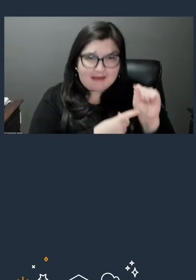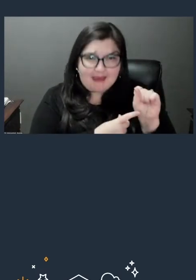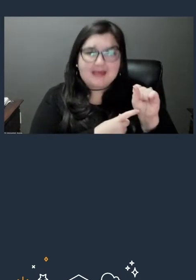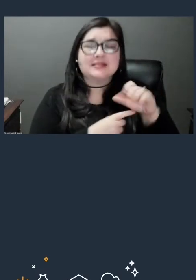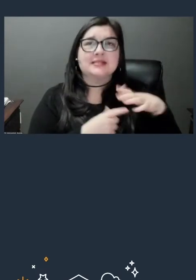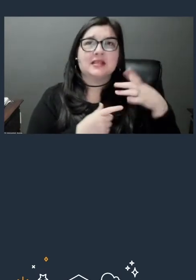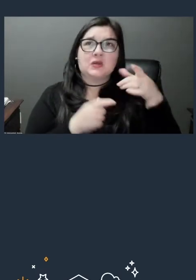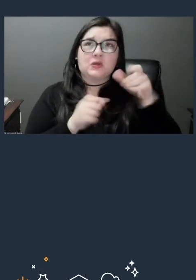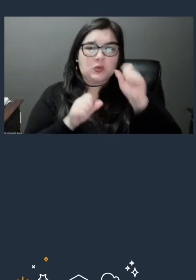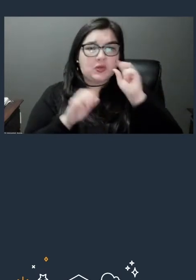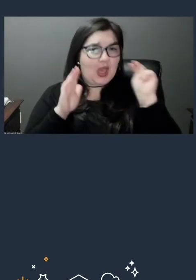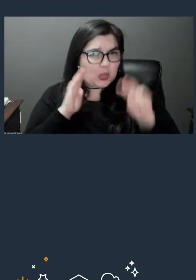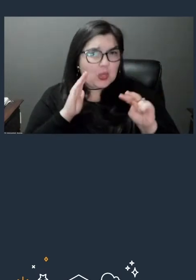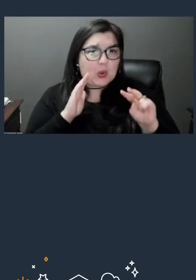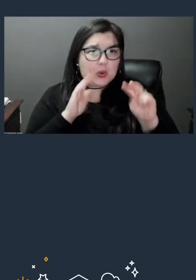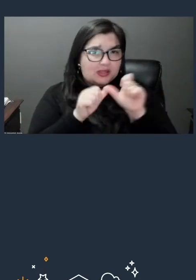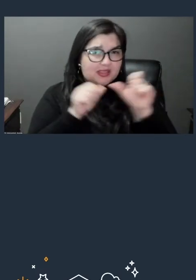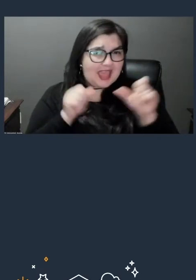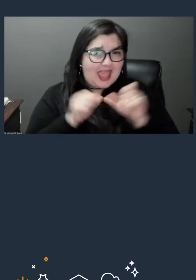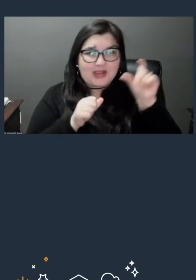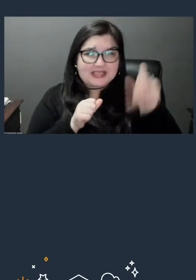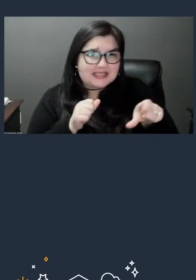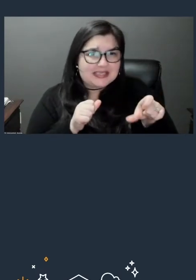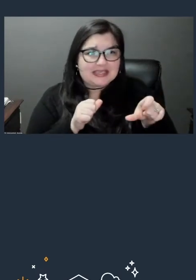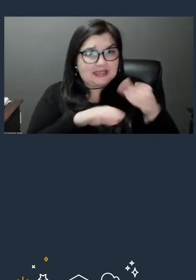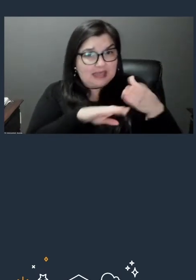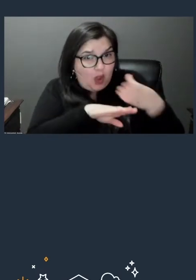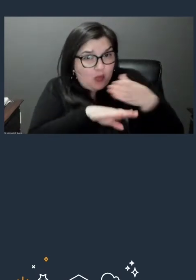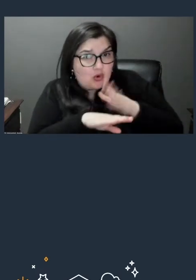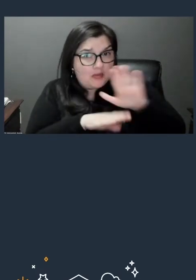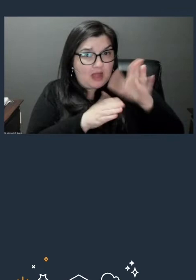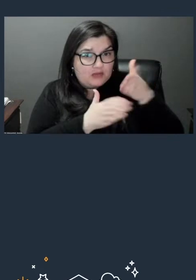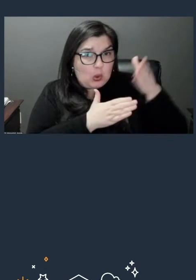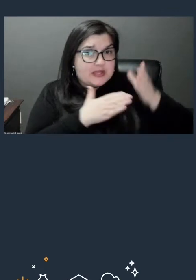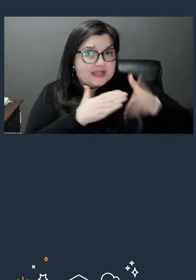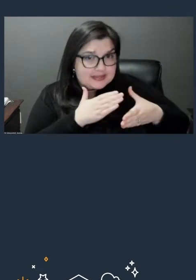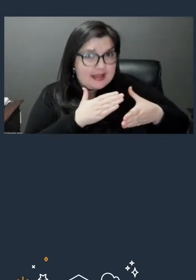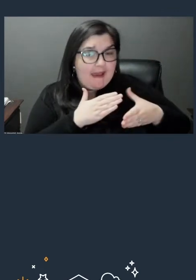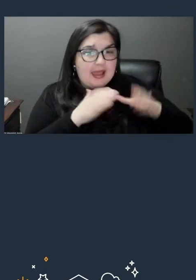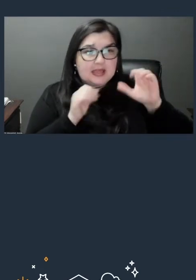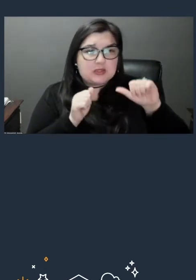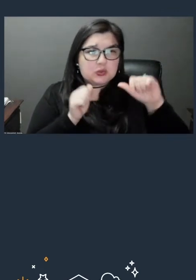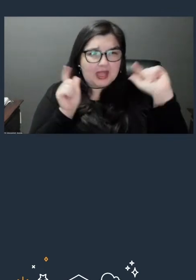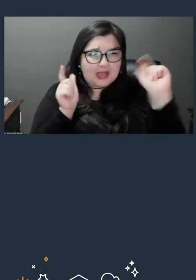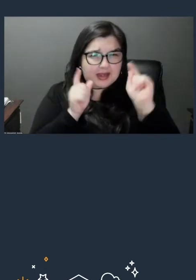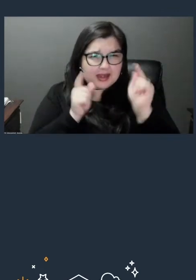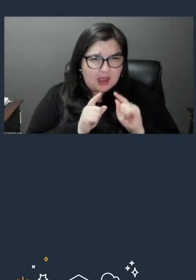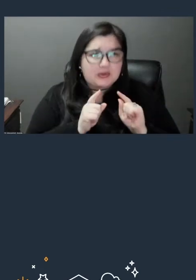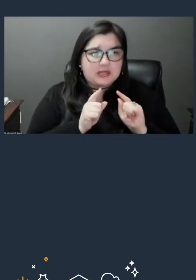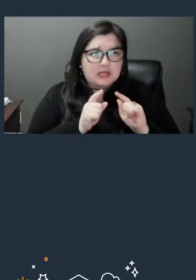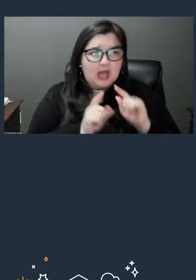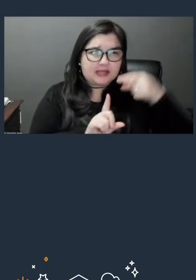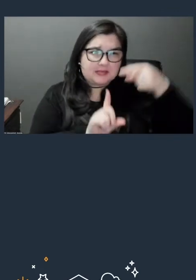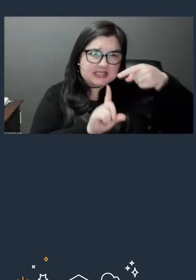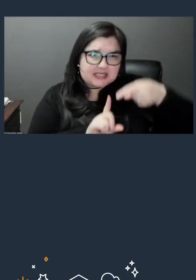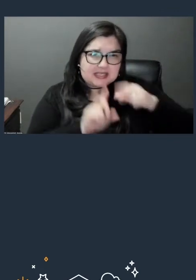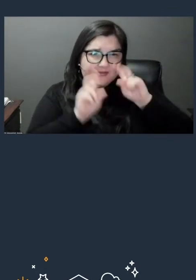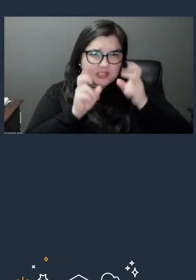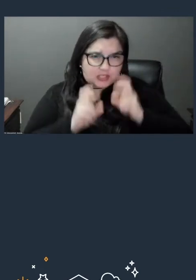that need a bit of improvement on your side, so you can just narrow down to those particular topics, go through the learning plan for just those topics